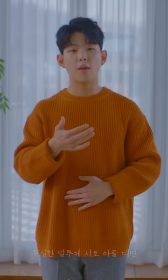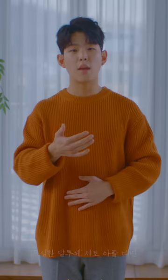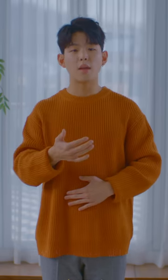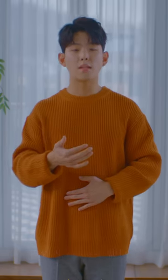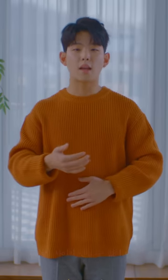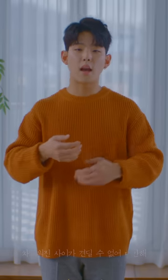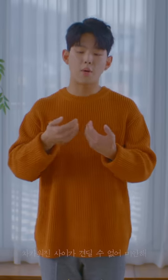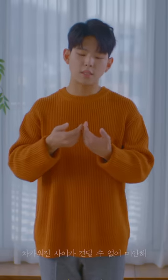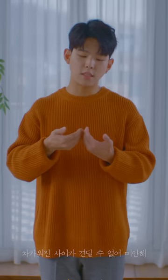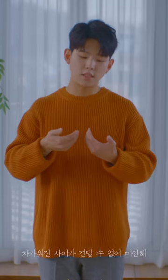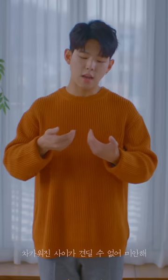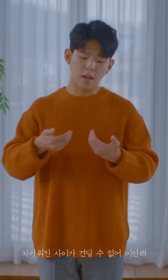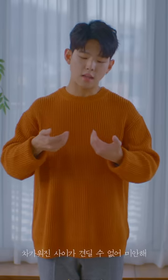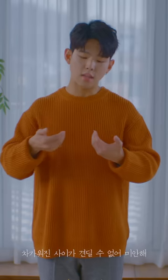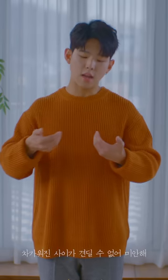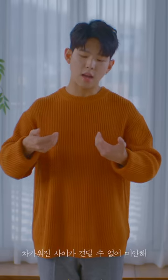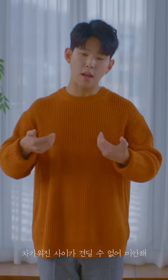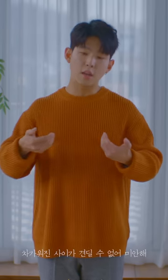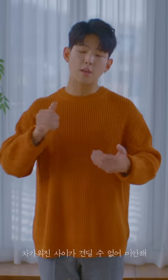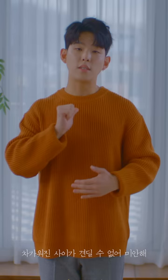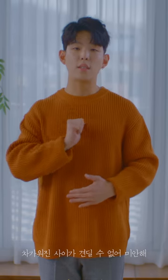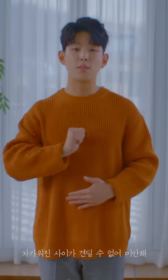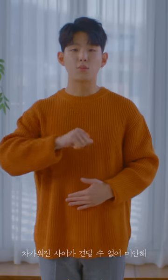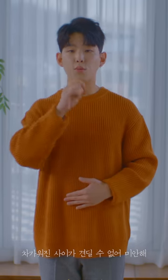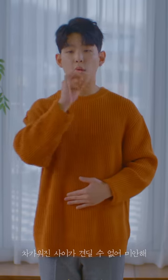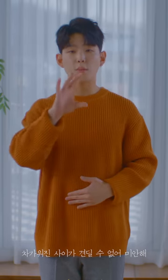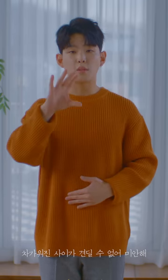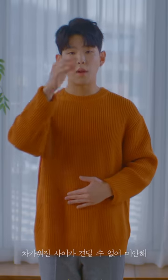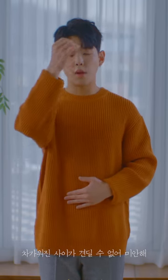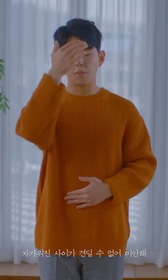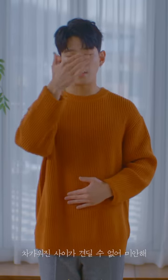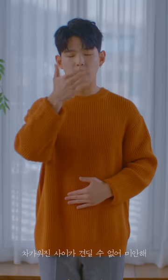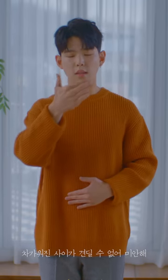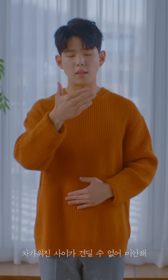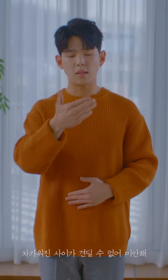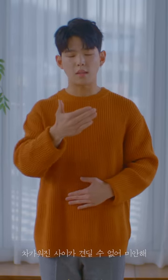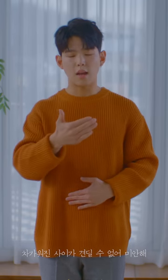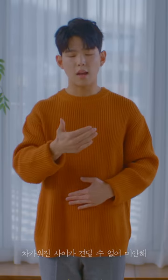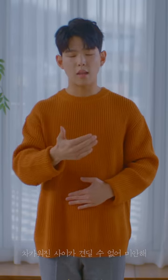The cold relationship was unbearable and I’m sorry for it